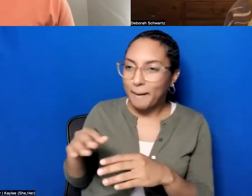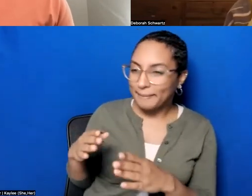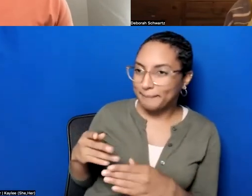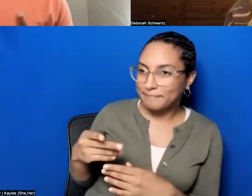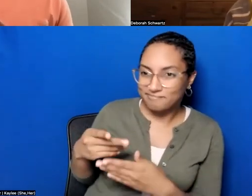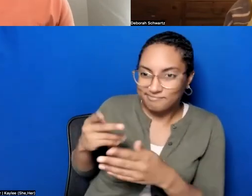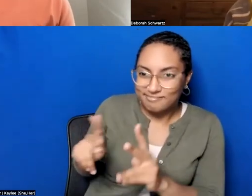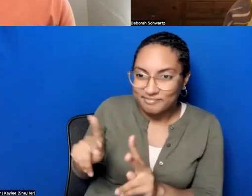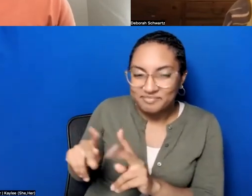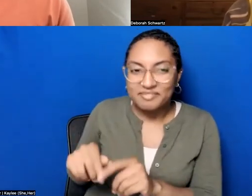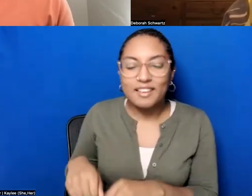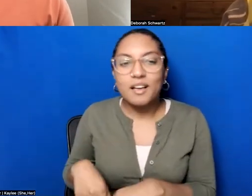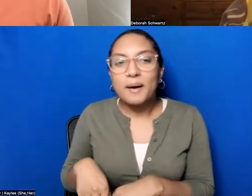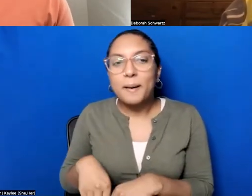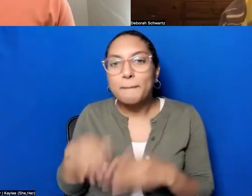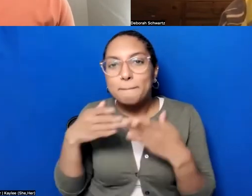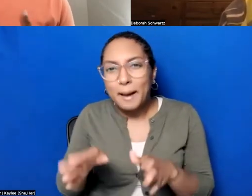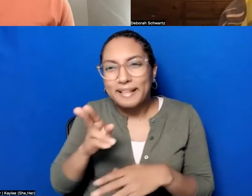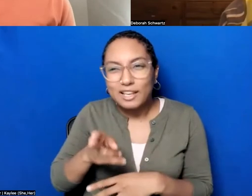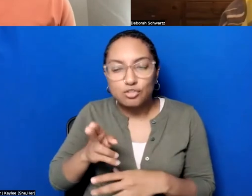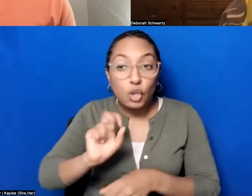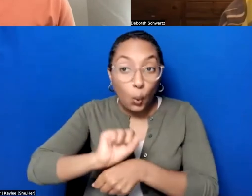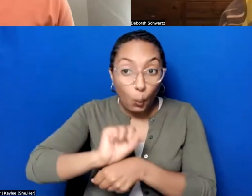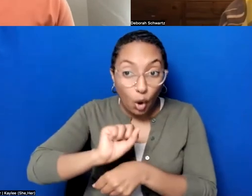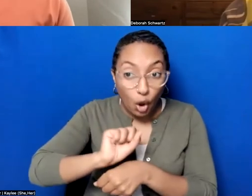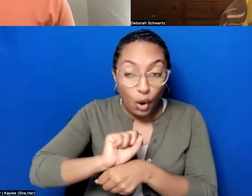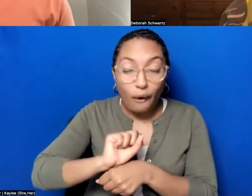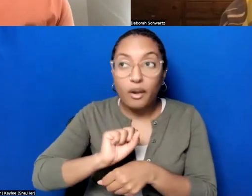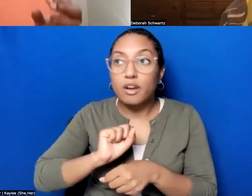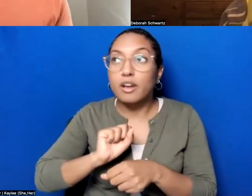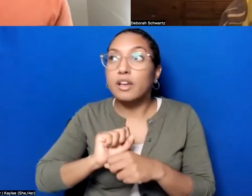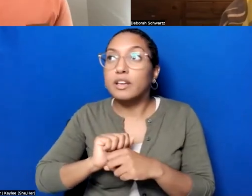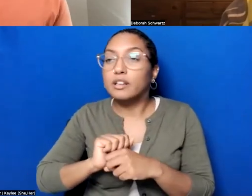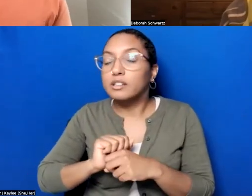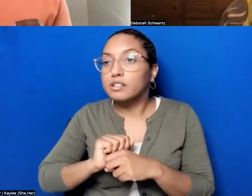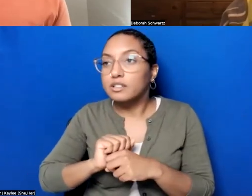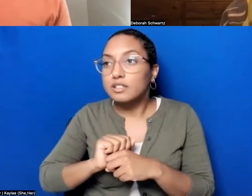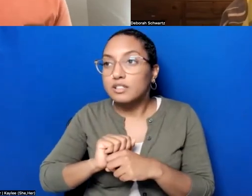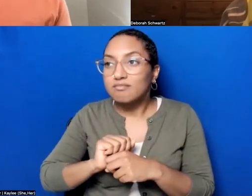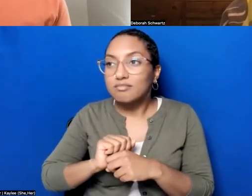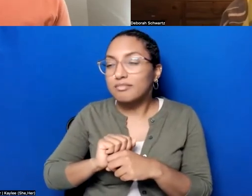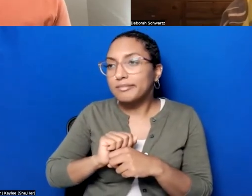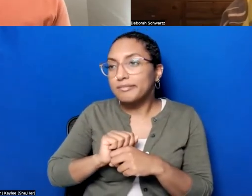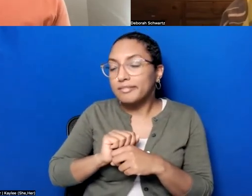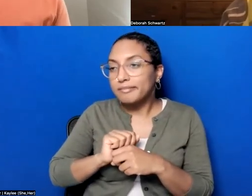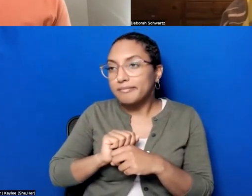and people who do public history work are really thinking about bridging a gap that exists between,